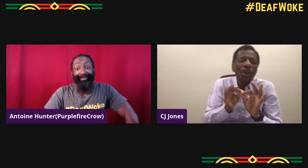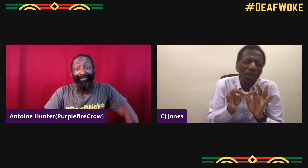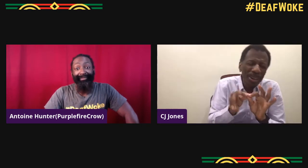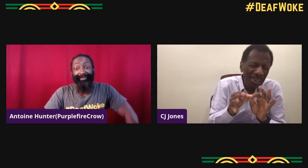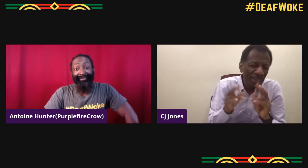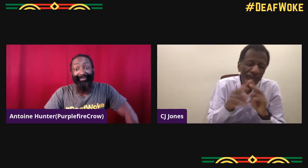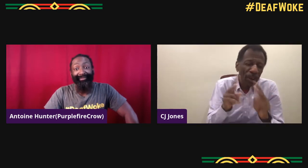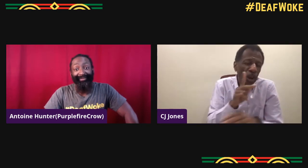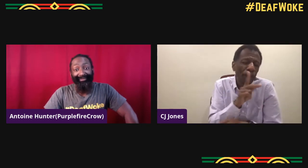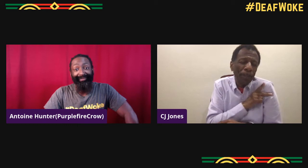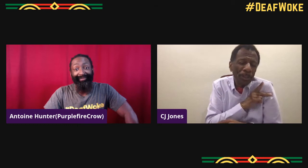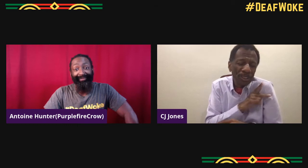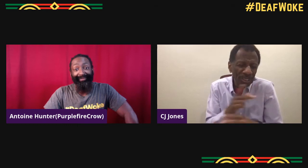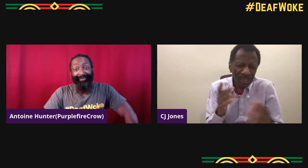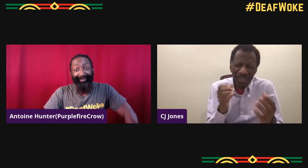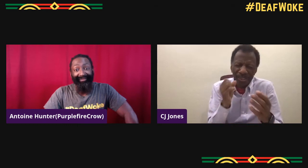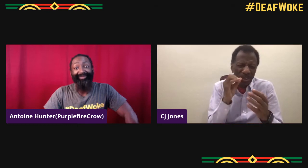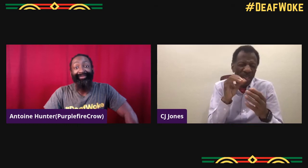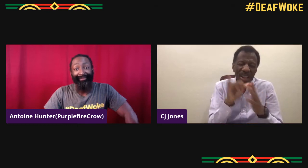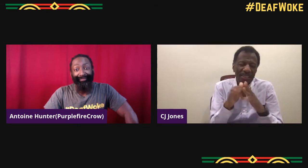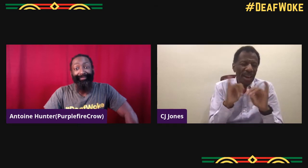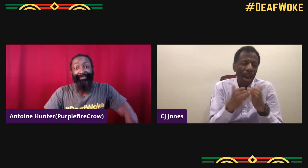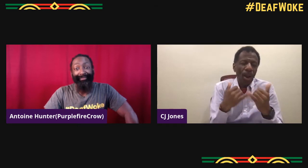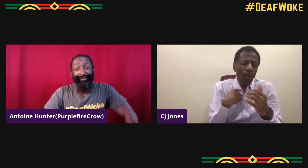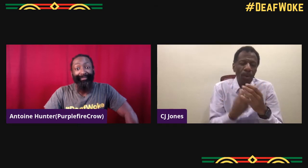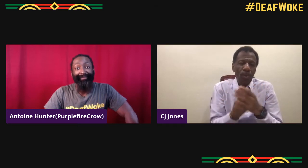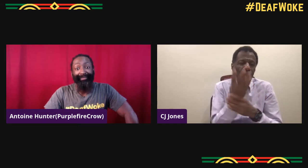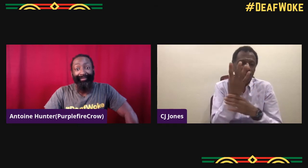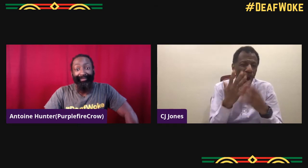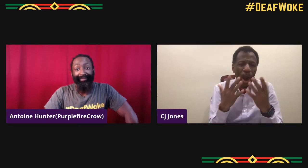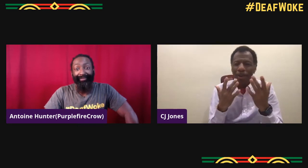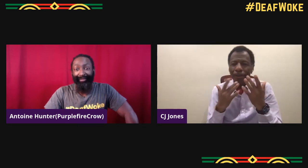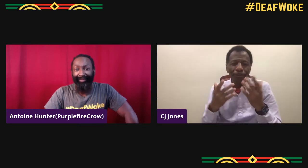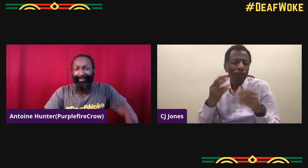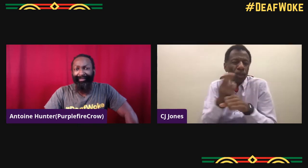So, my sister would have to interpret for my parents in the hospital